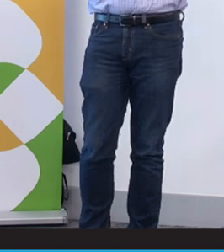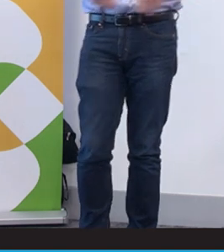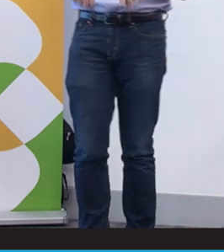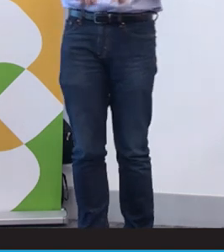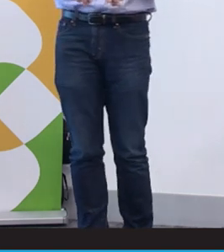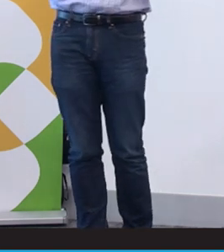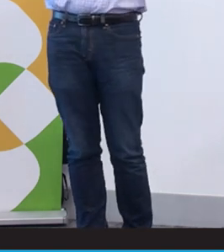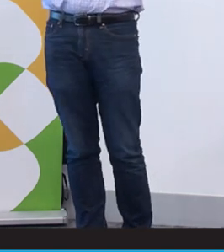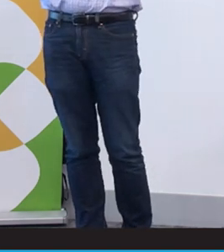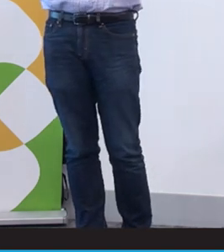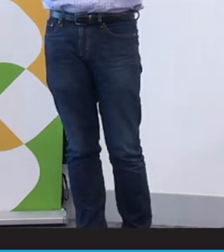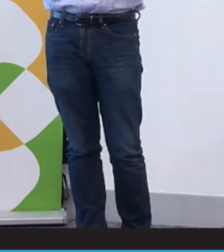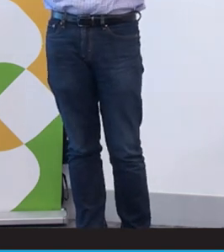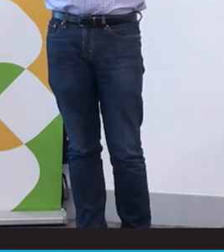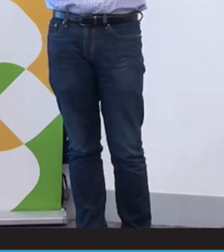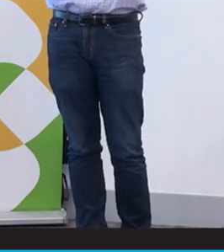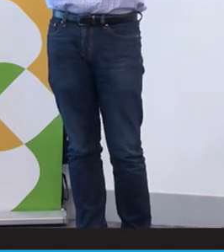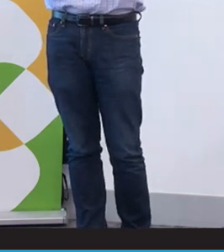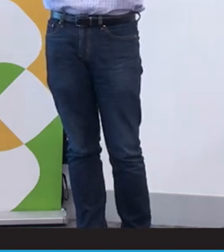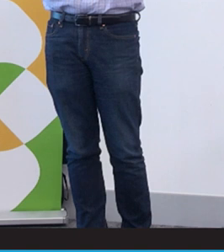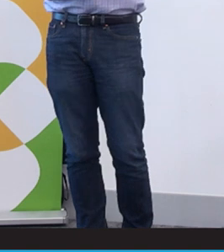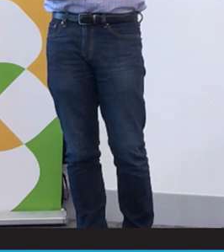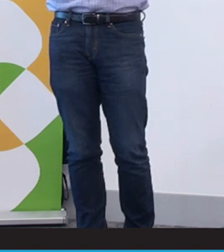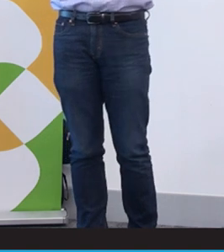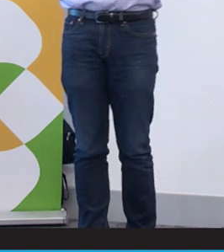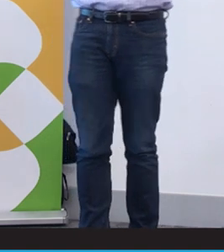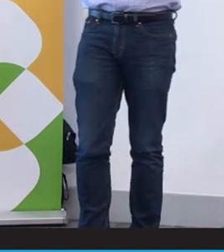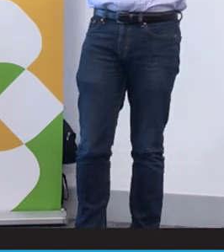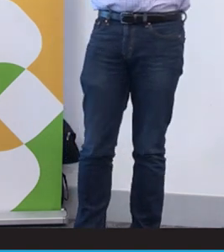The next day after the birth, the nurse came in without an interpreter, which was a real